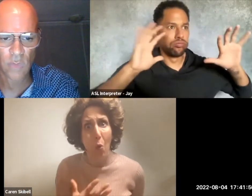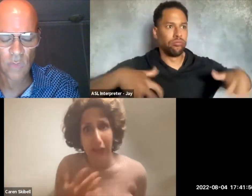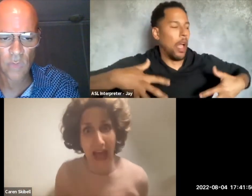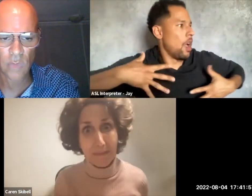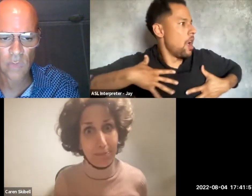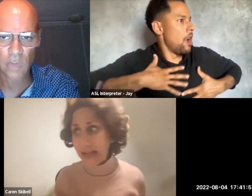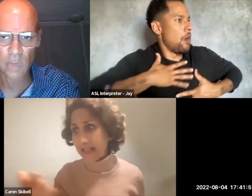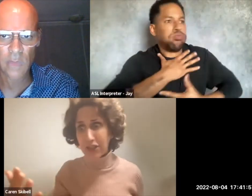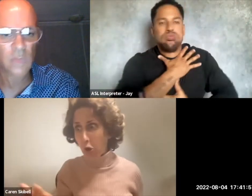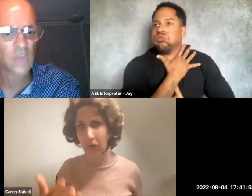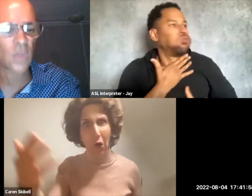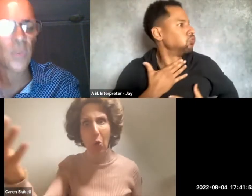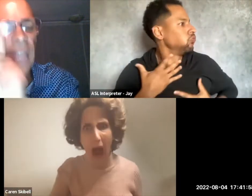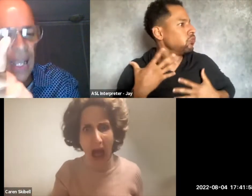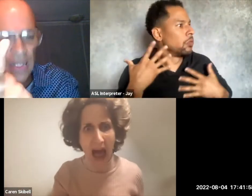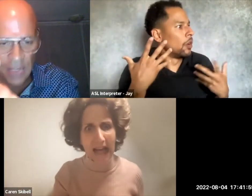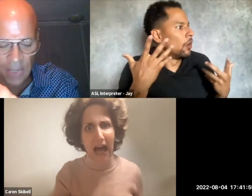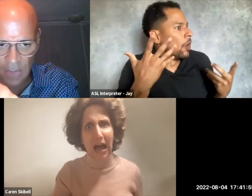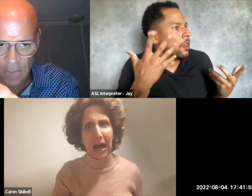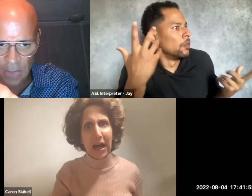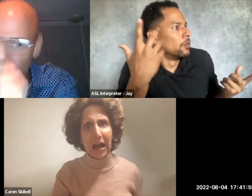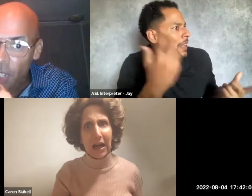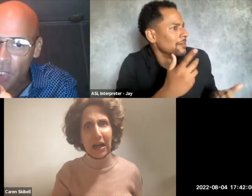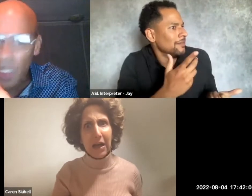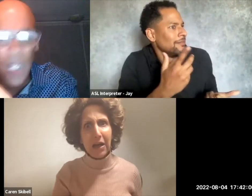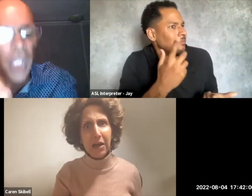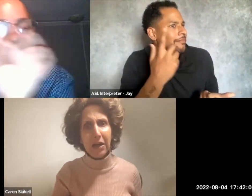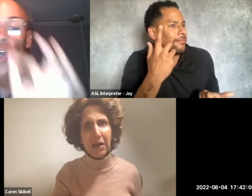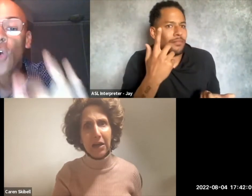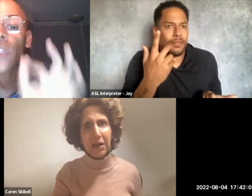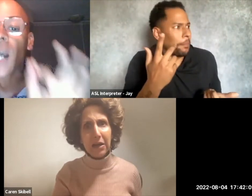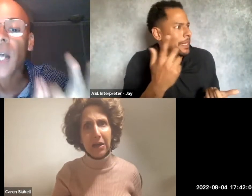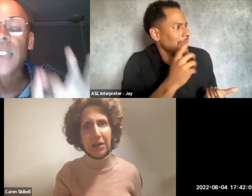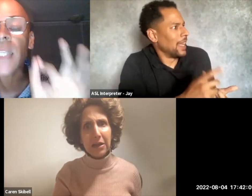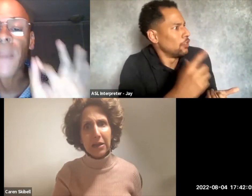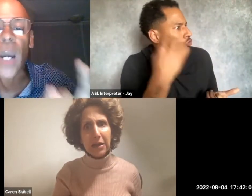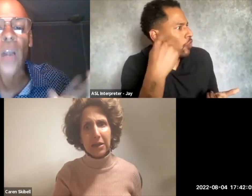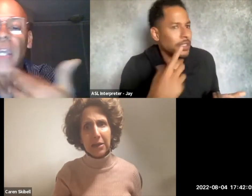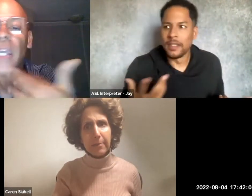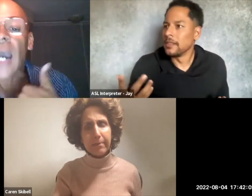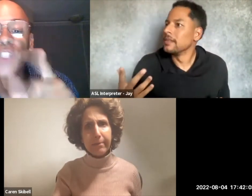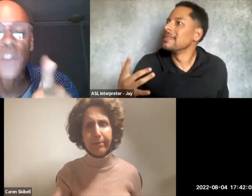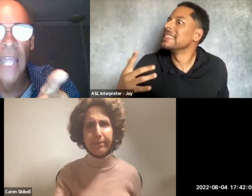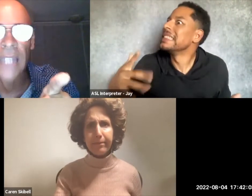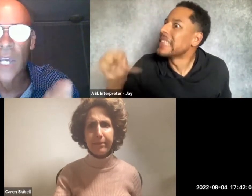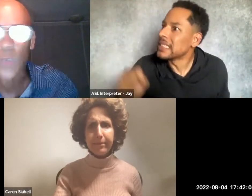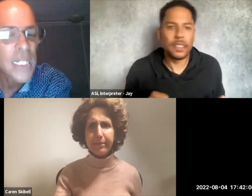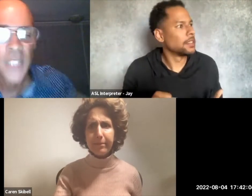Would that be so, so- Yes, very. It was only us in the park and I just blacked out.